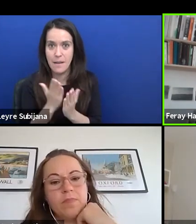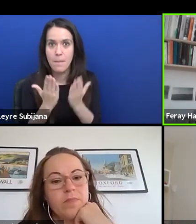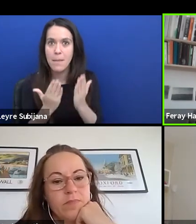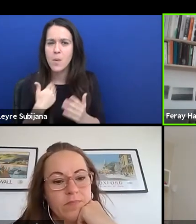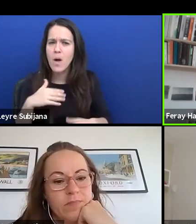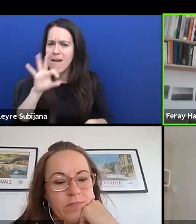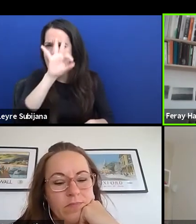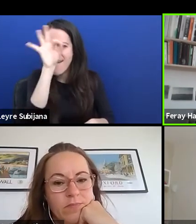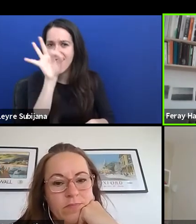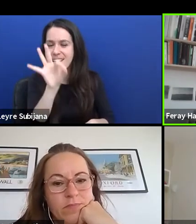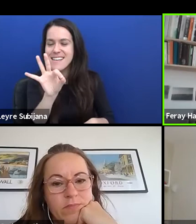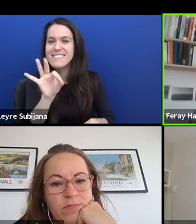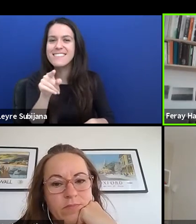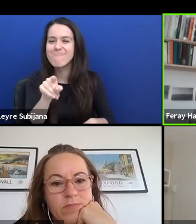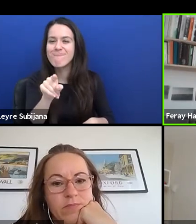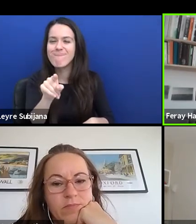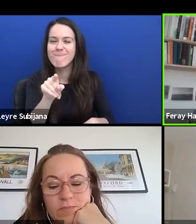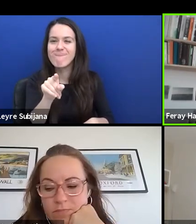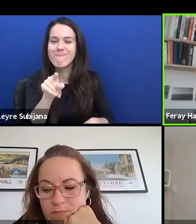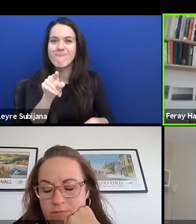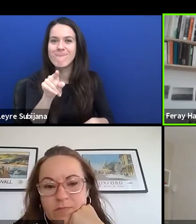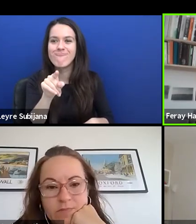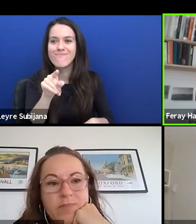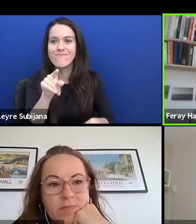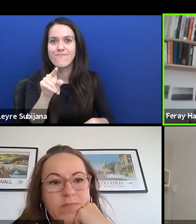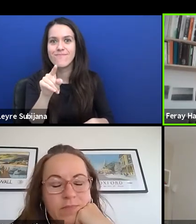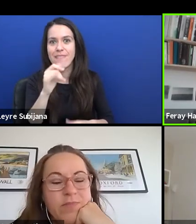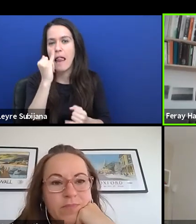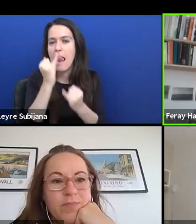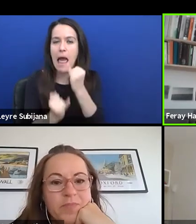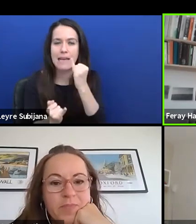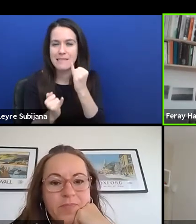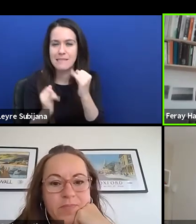as the last brief comment of everybody,